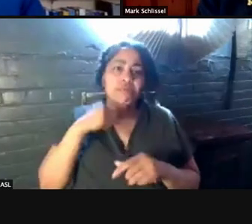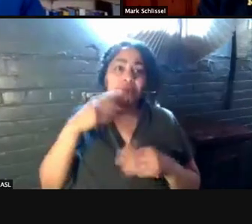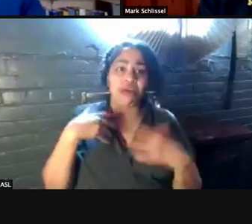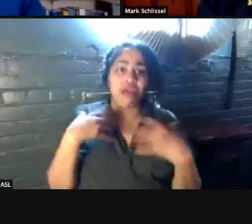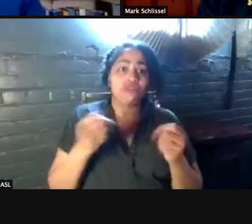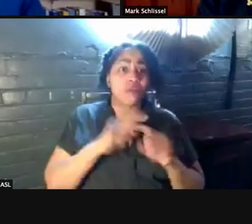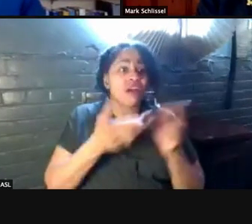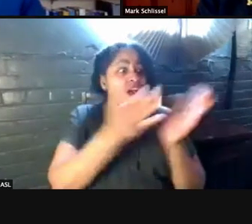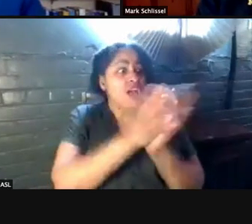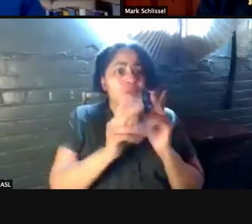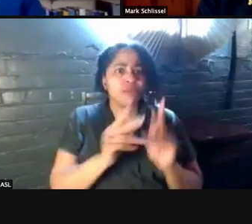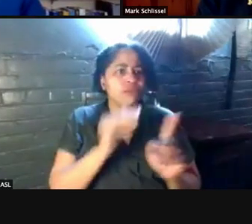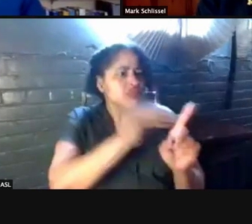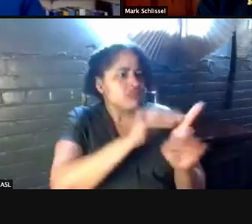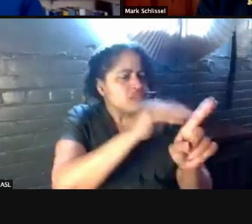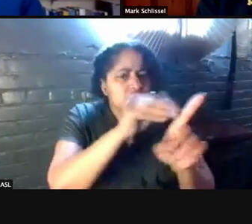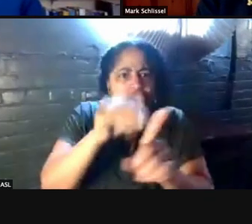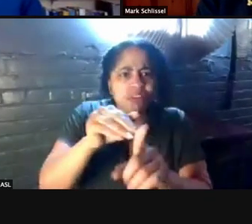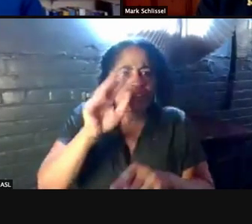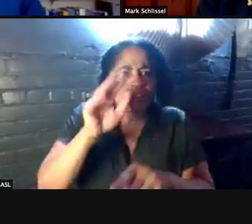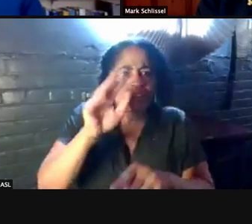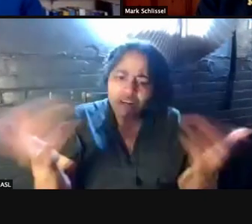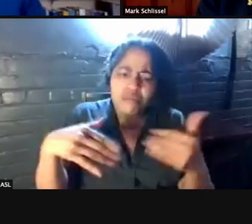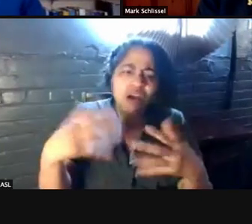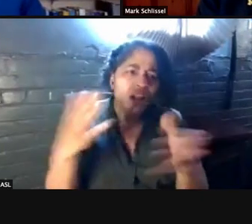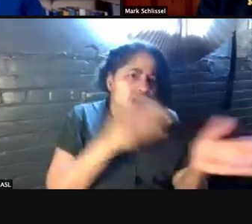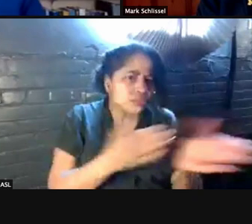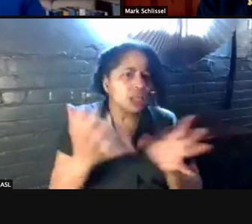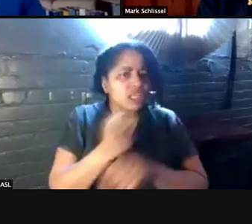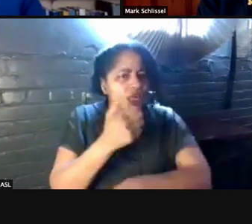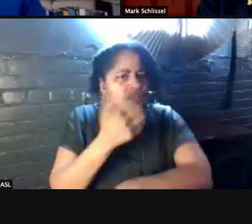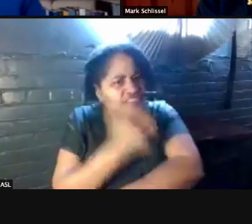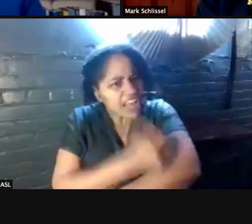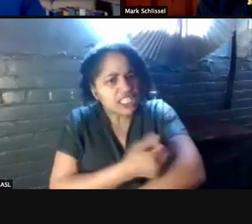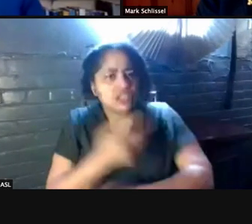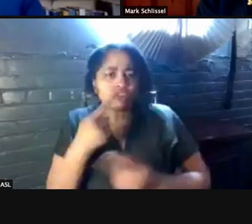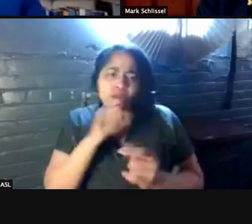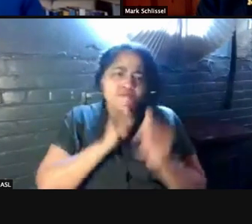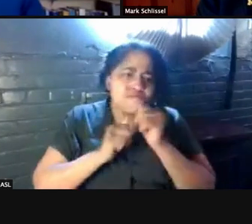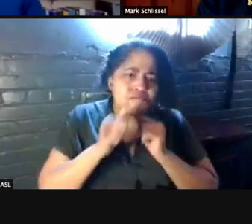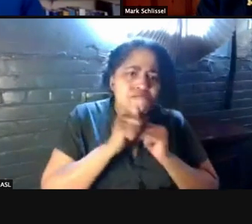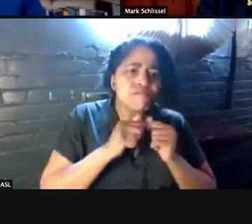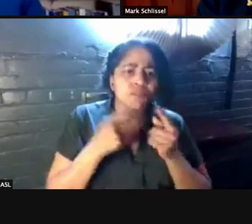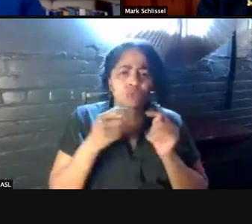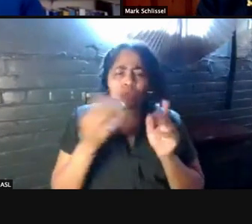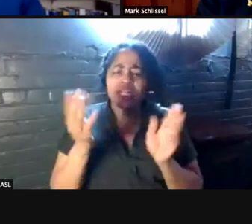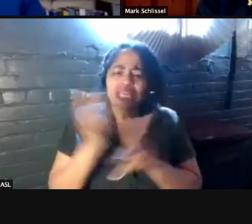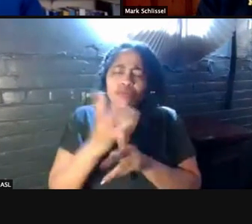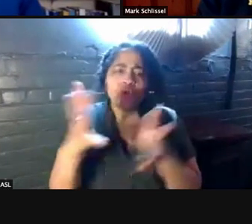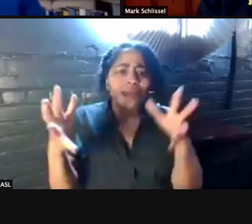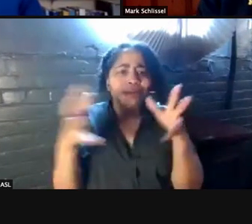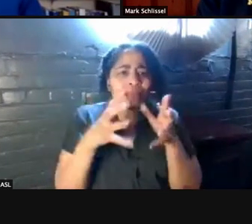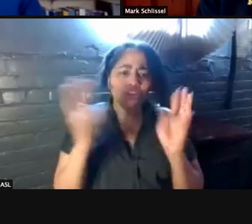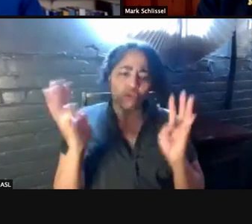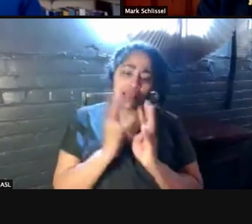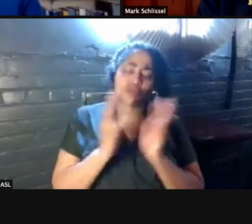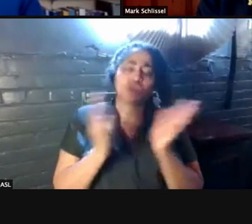please, like let's make plans to get vaccinated try to hang on try to at least keep your gathering small. Keep wearing the mask in public.